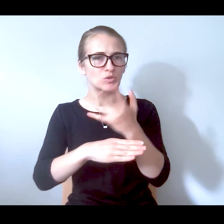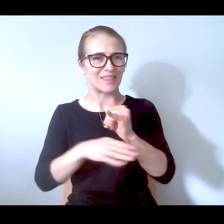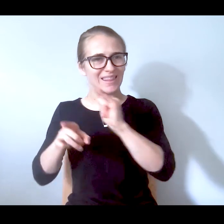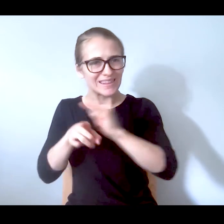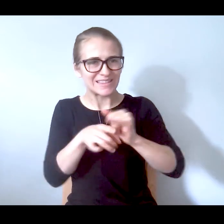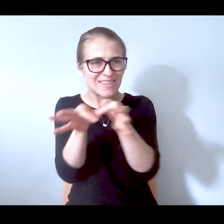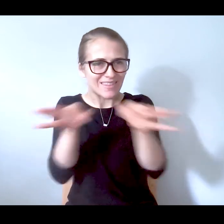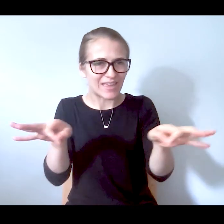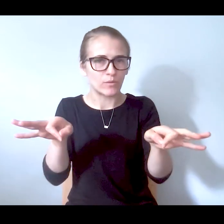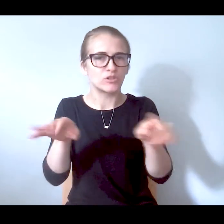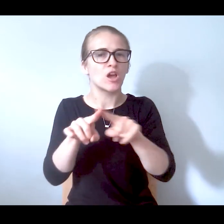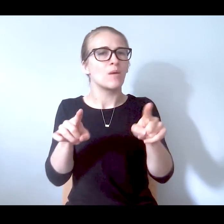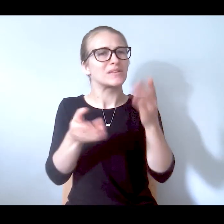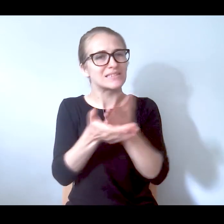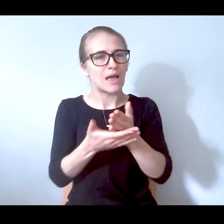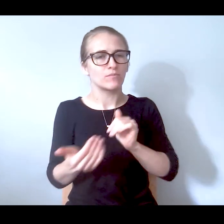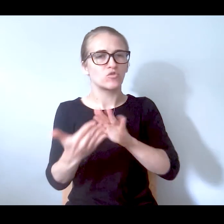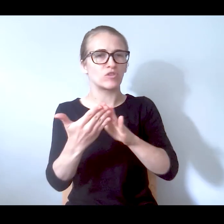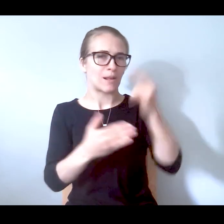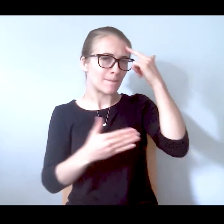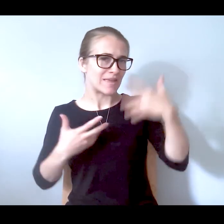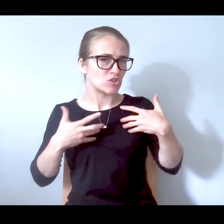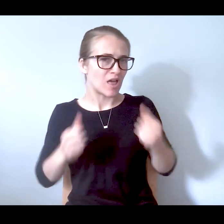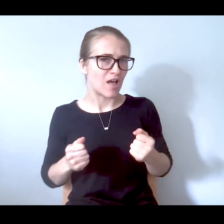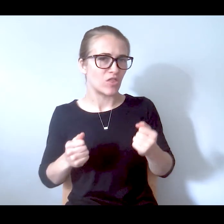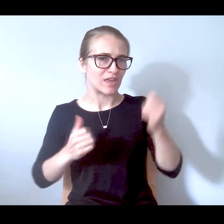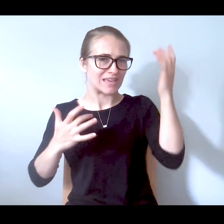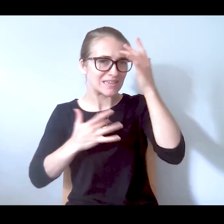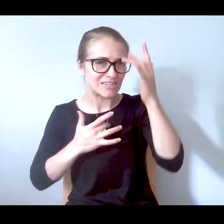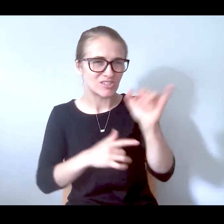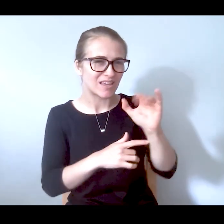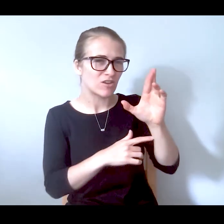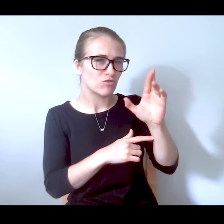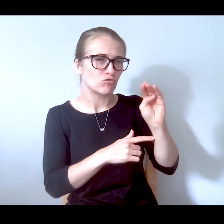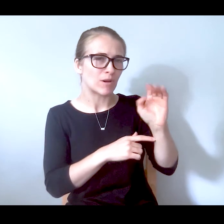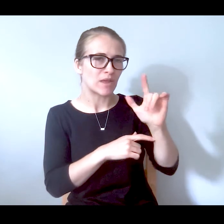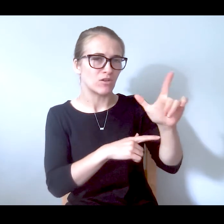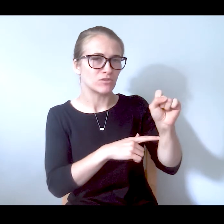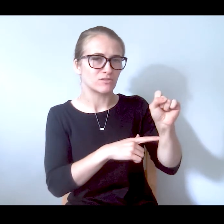them to stop using that language but let alone treating people with mental health conditions like